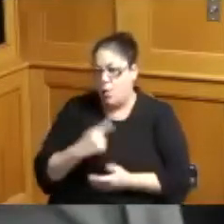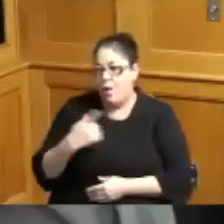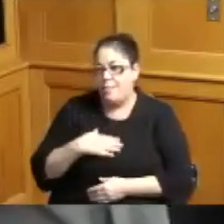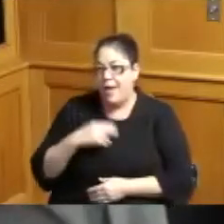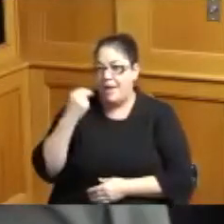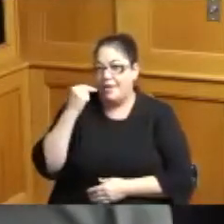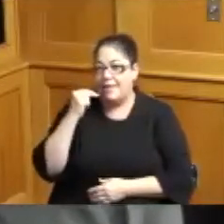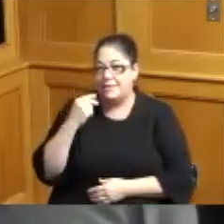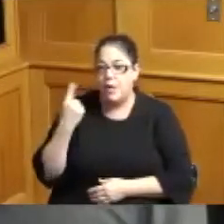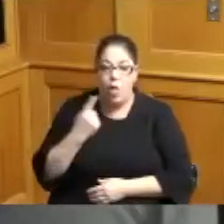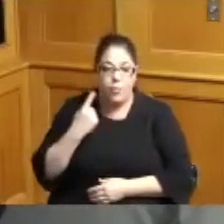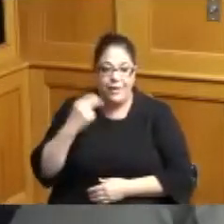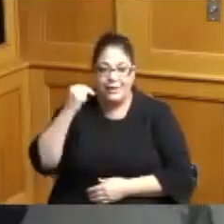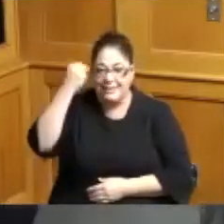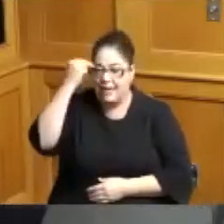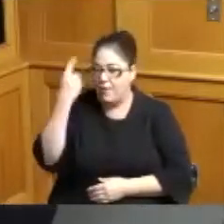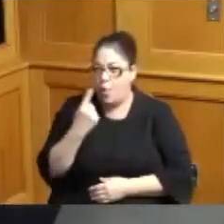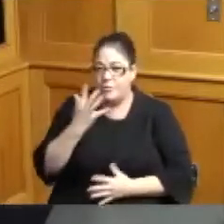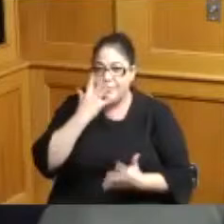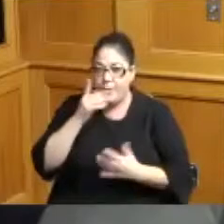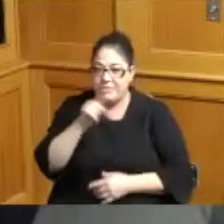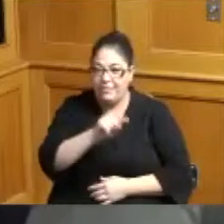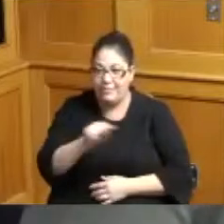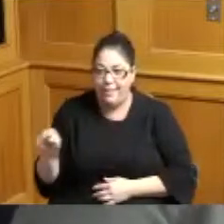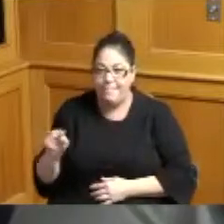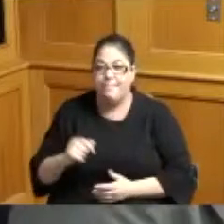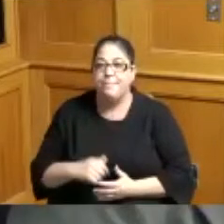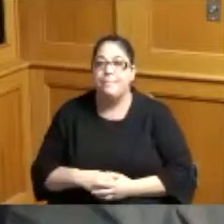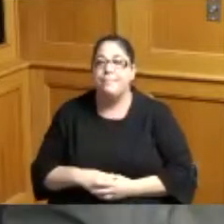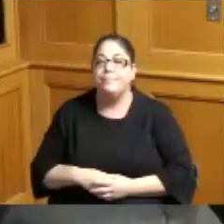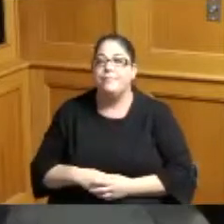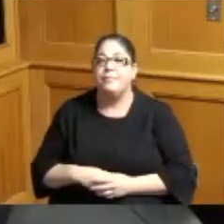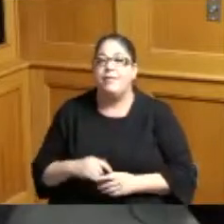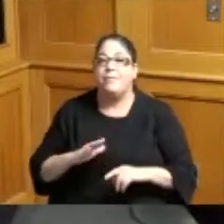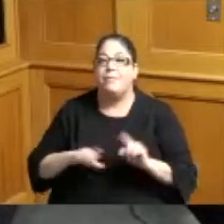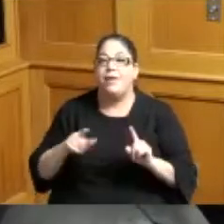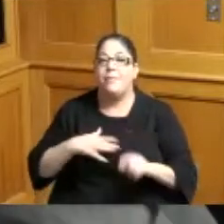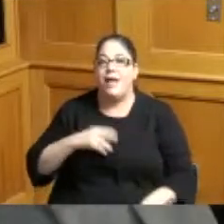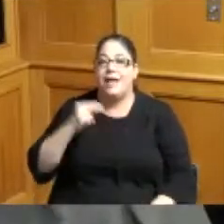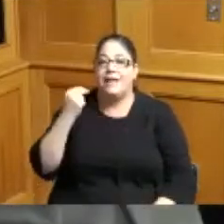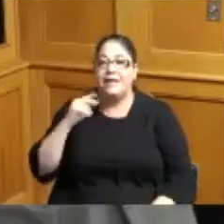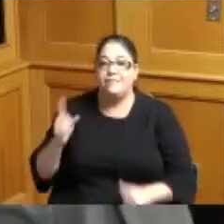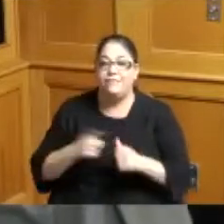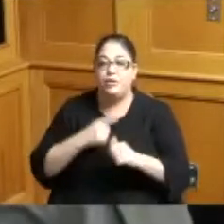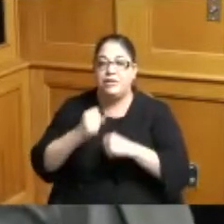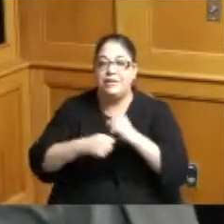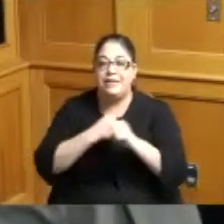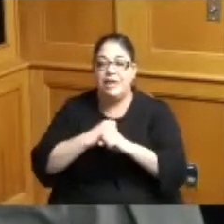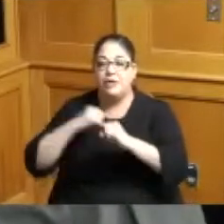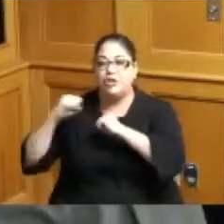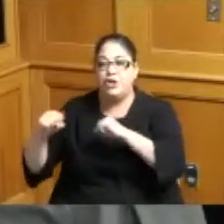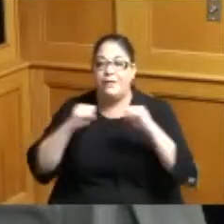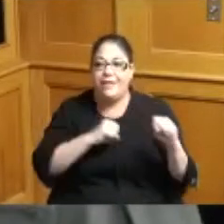always embarrassed my nieces and nephews and but my niece our first year cheerleading and